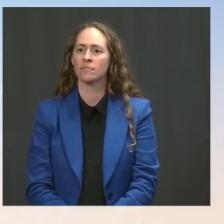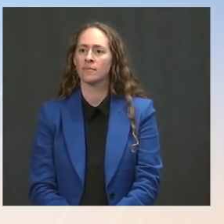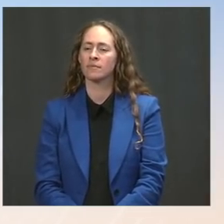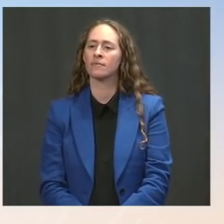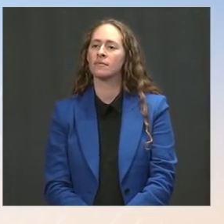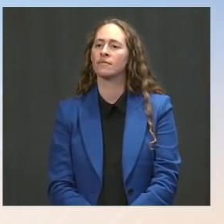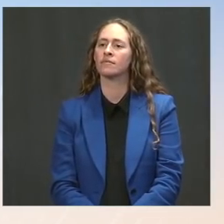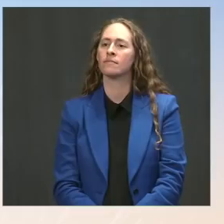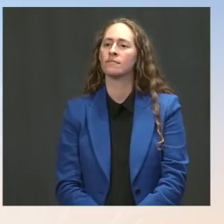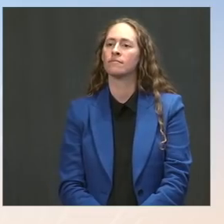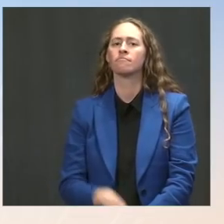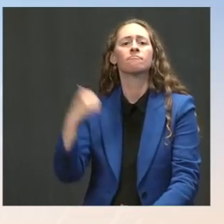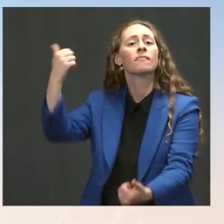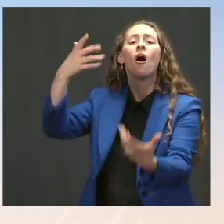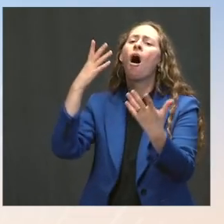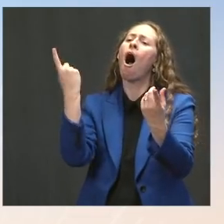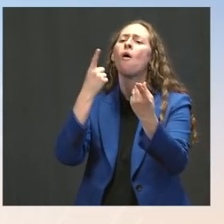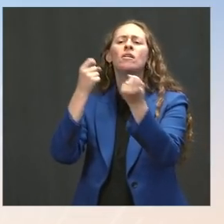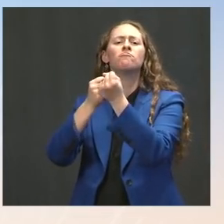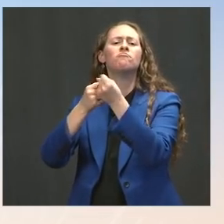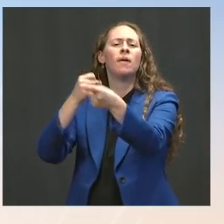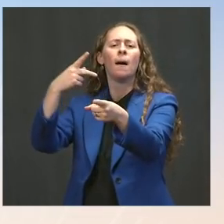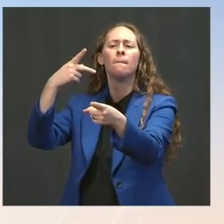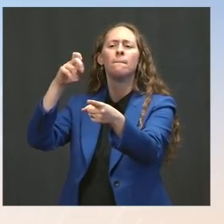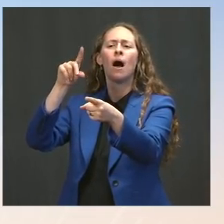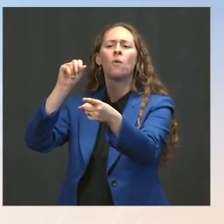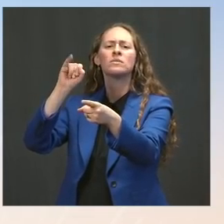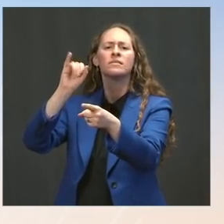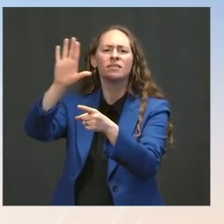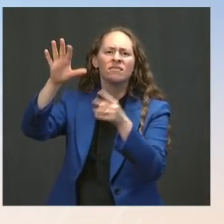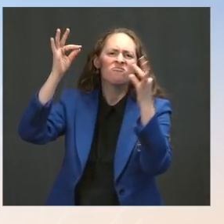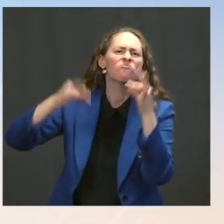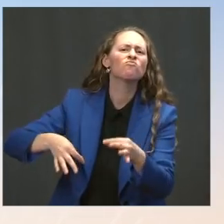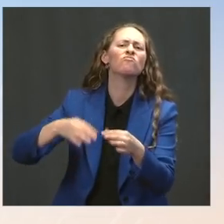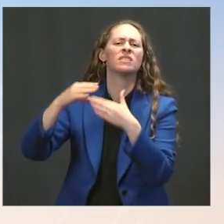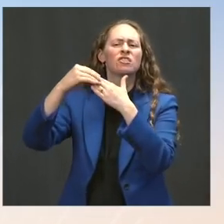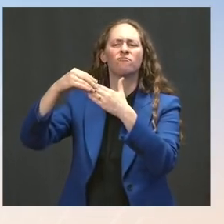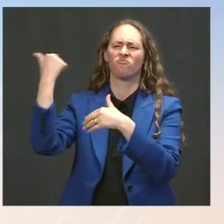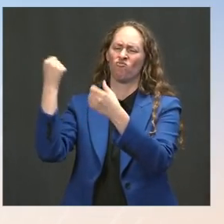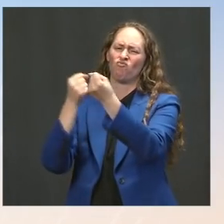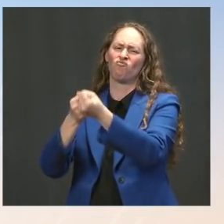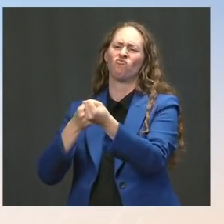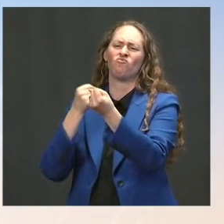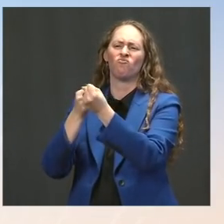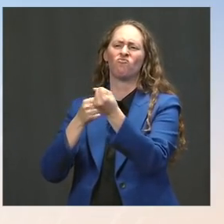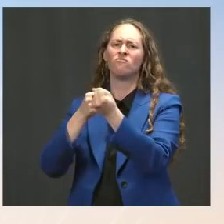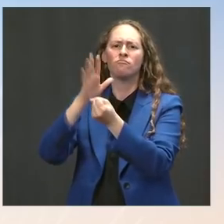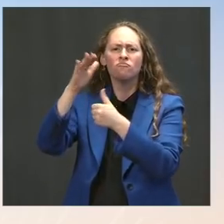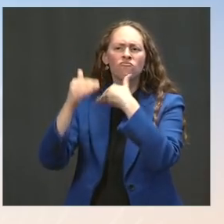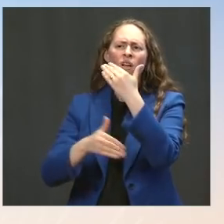of Speaker Pelosi in moving this process and this independent investigation forward.